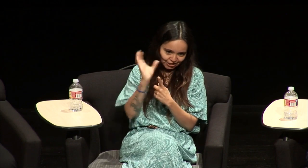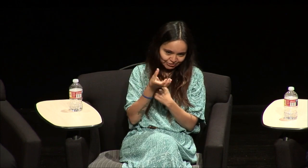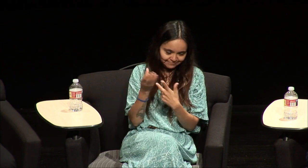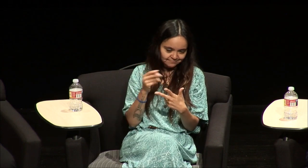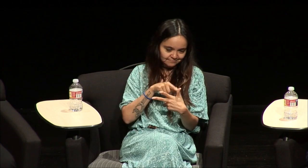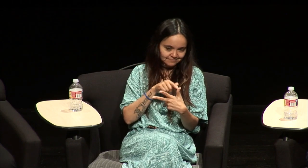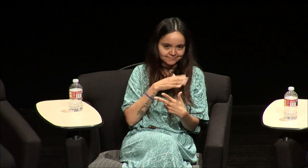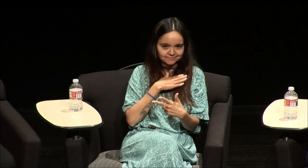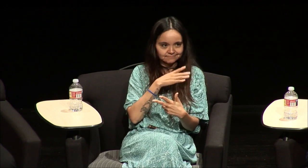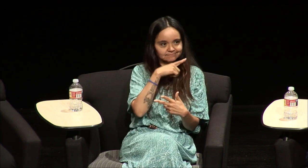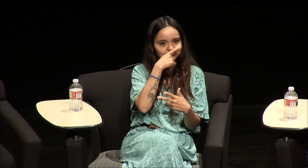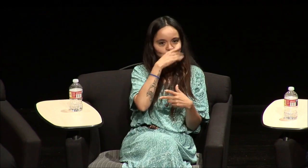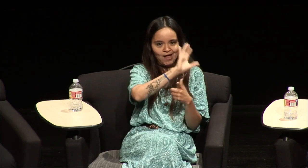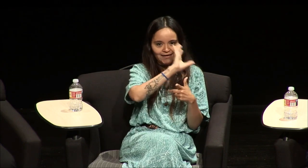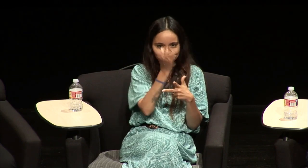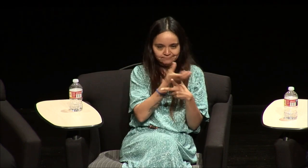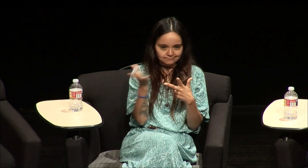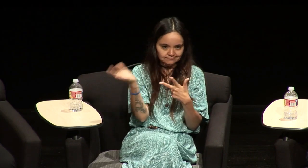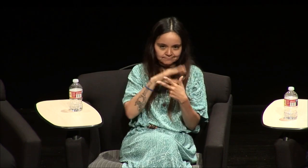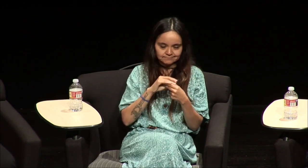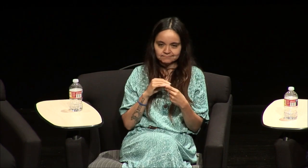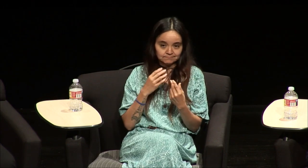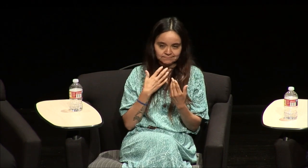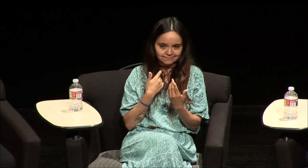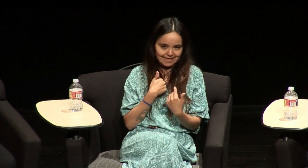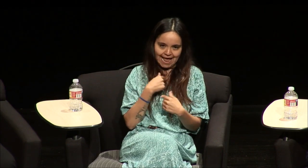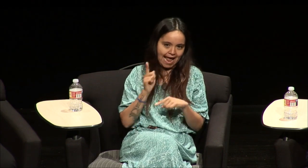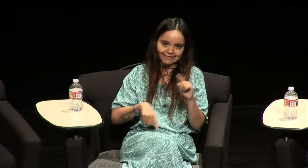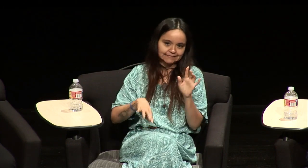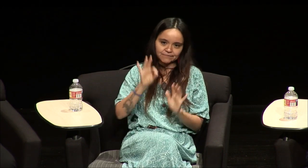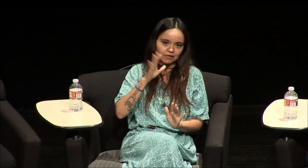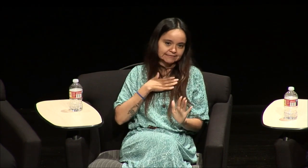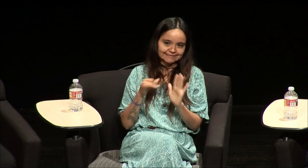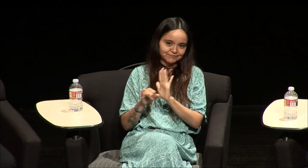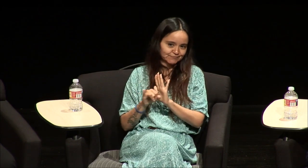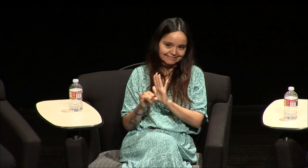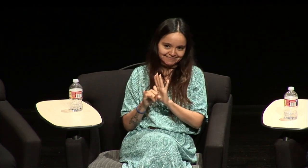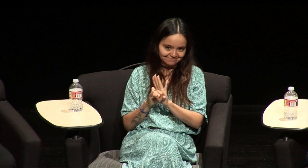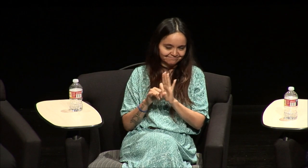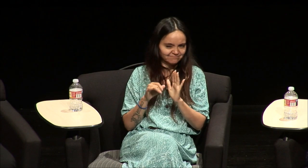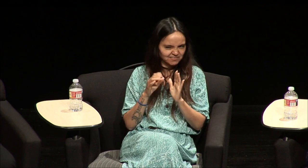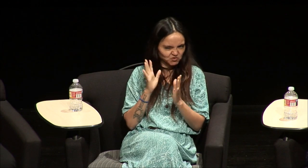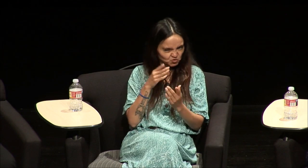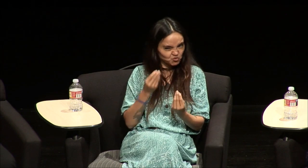culture, my Deaf culture, and the hearing culture, and I couldn't find my identity,